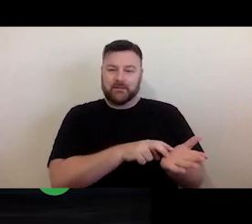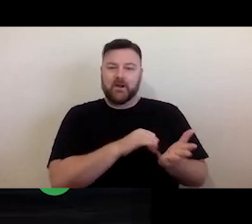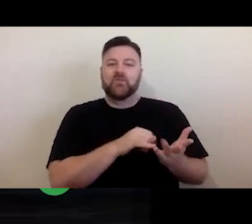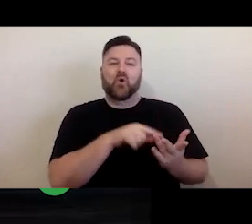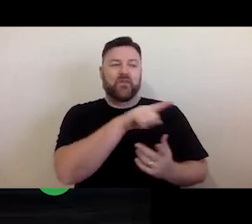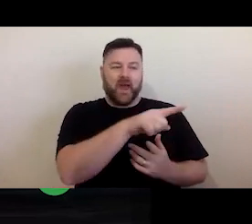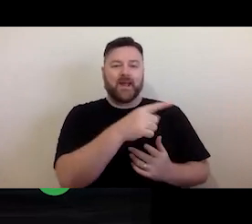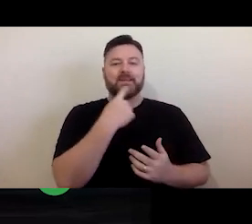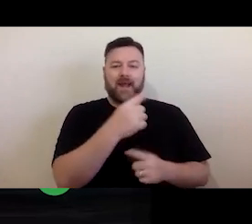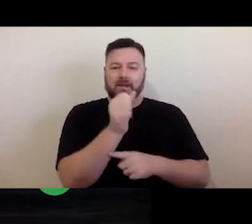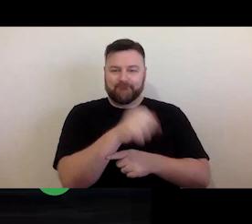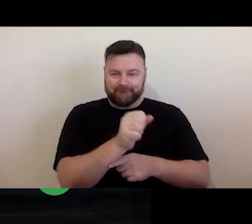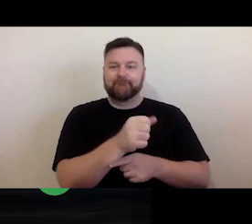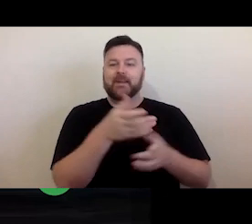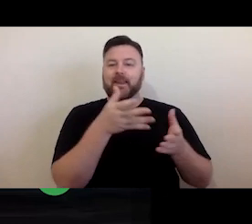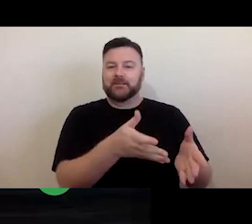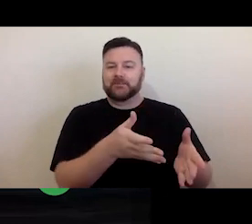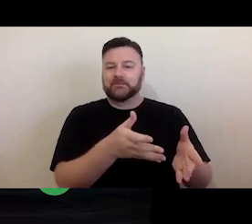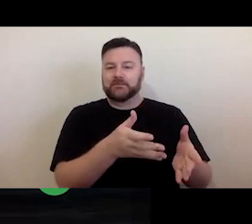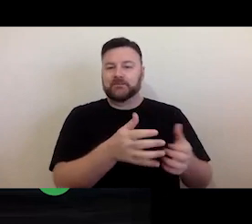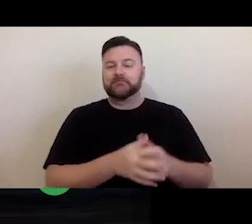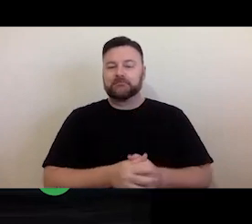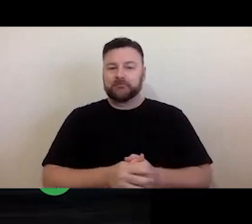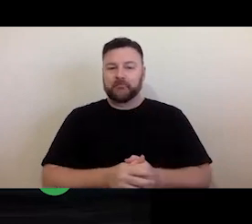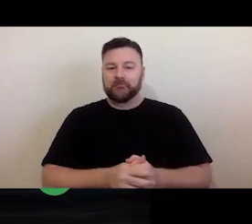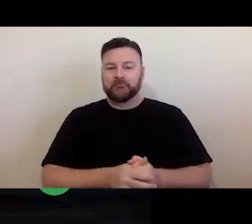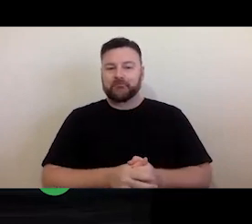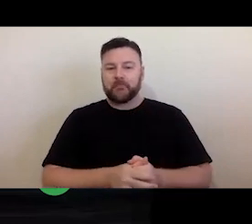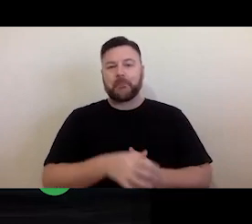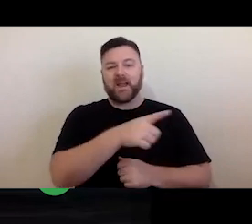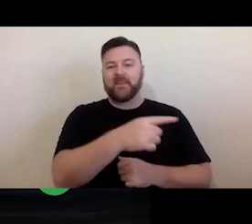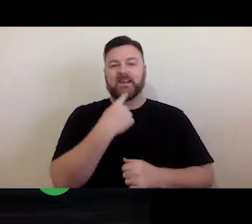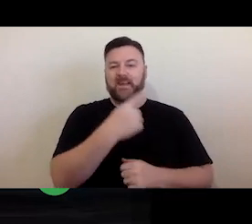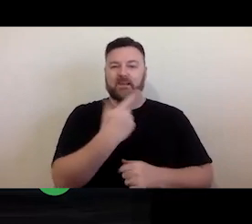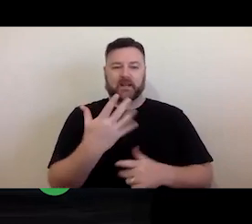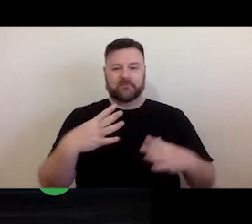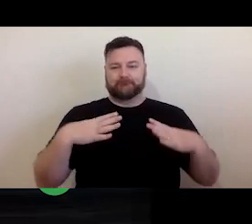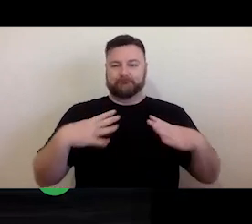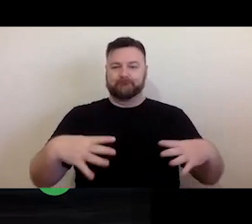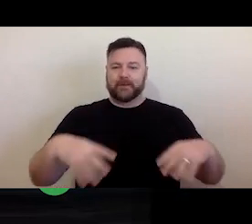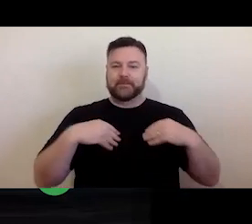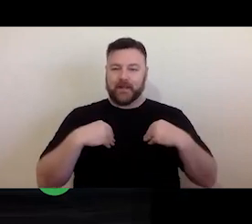use you want to make and that they - they see it as being fine. Just so